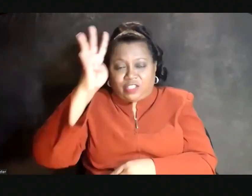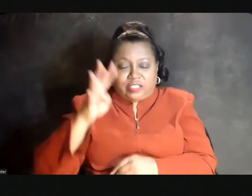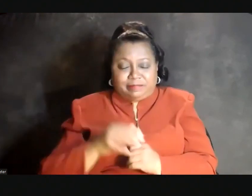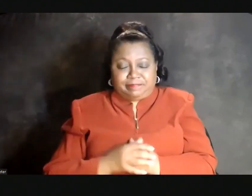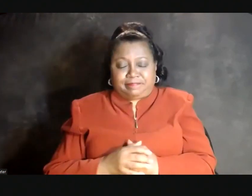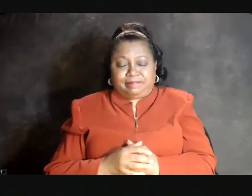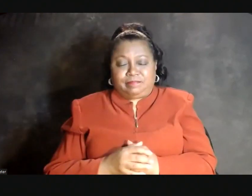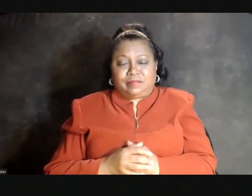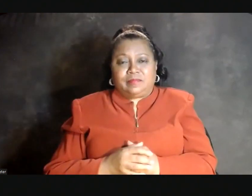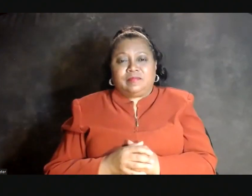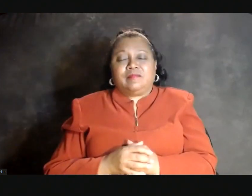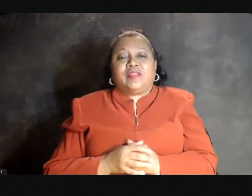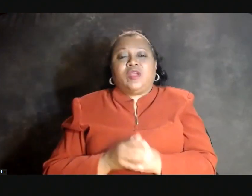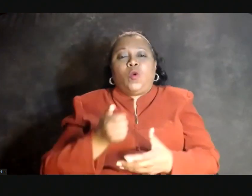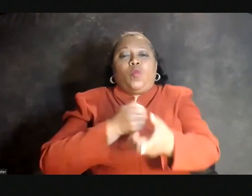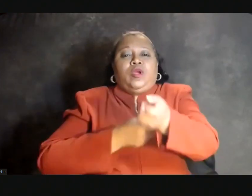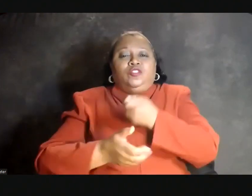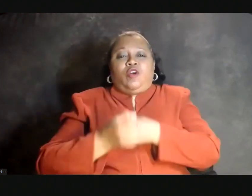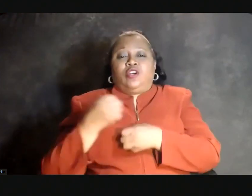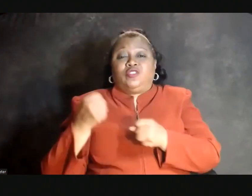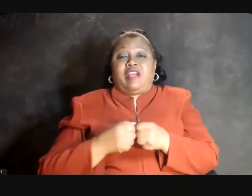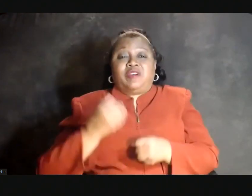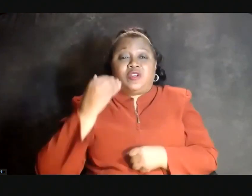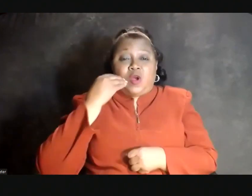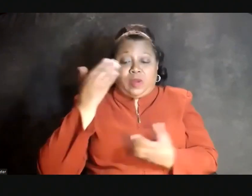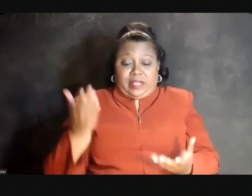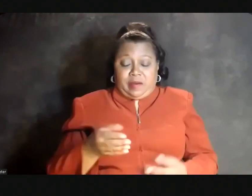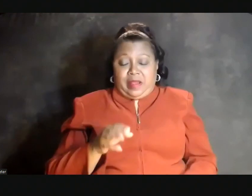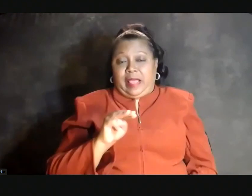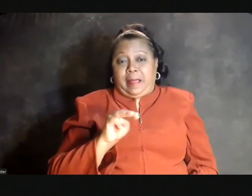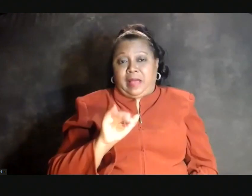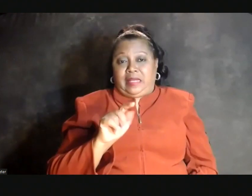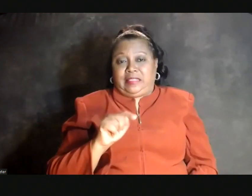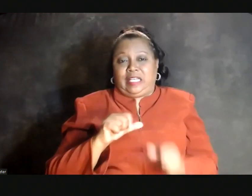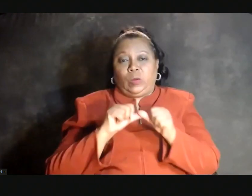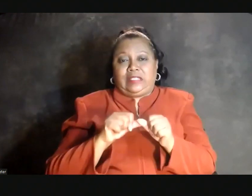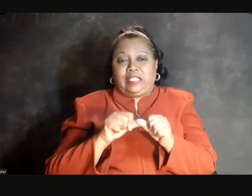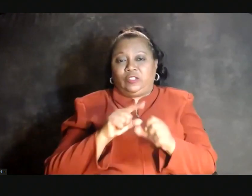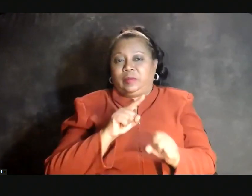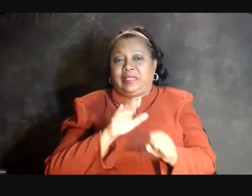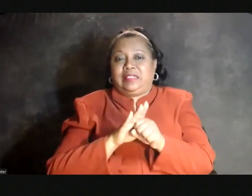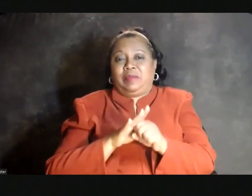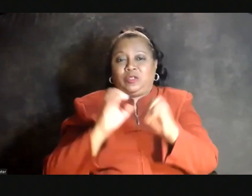We draw strength from knowing that at MIT, we continue to be committed to educating students